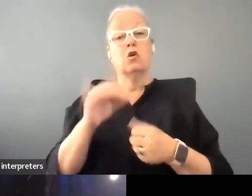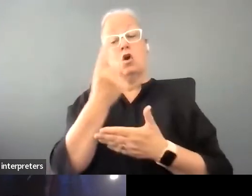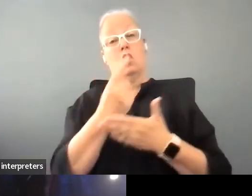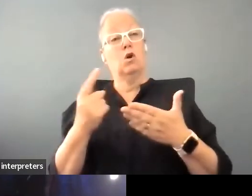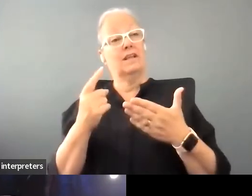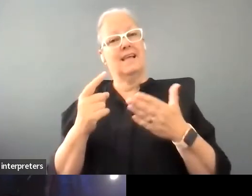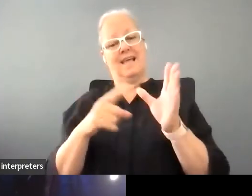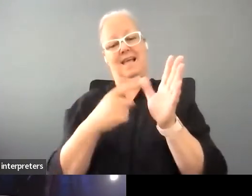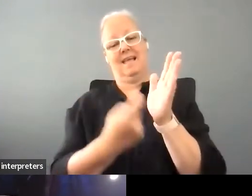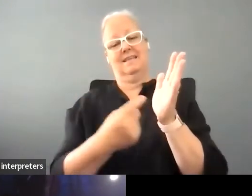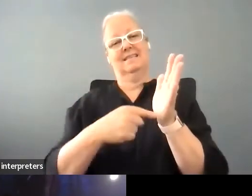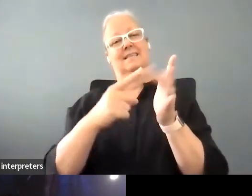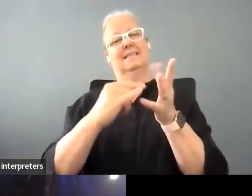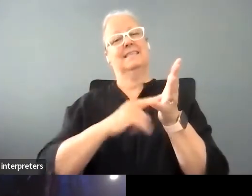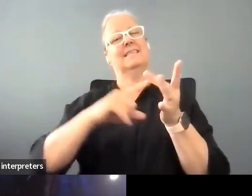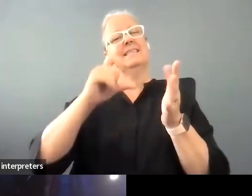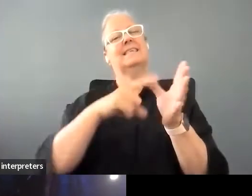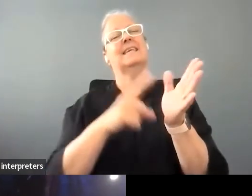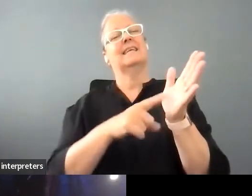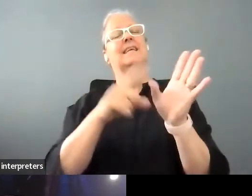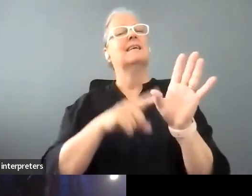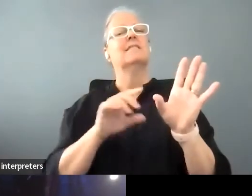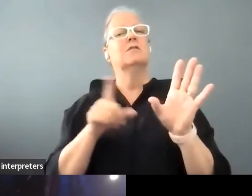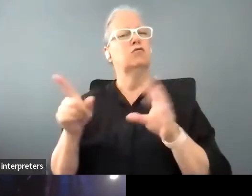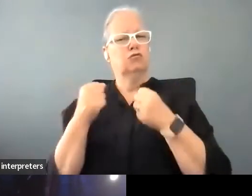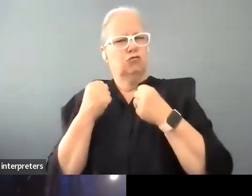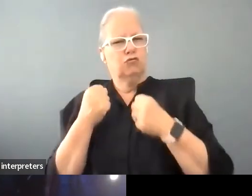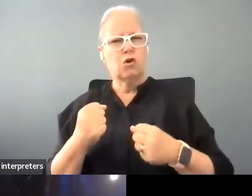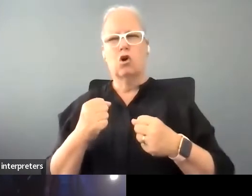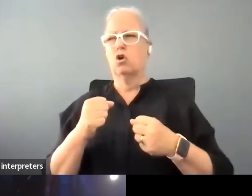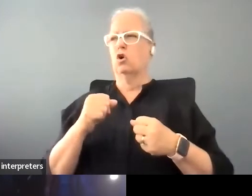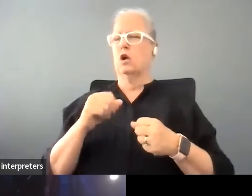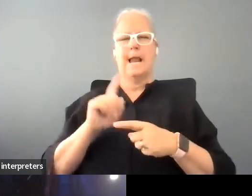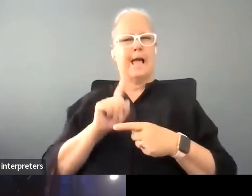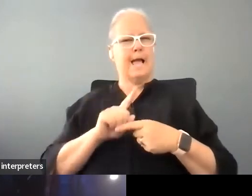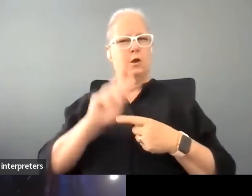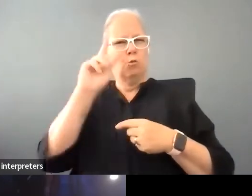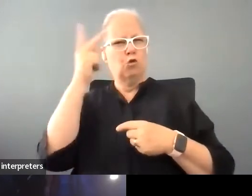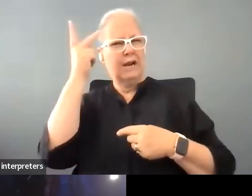that very basic strong political being was extraordinary. Fantastic, thank you so much for that